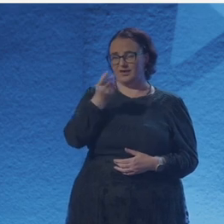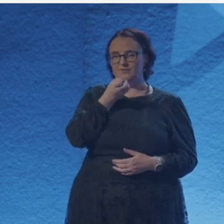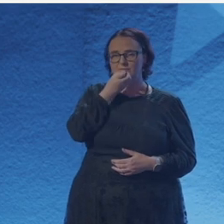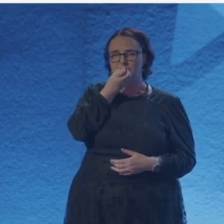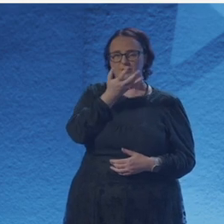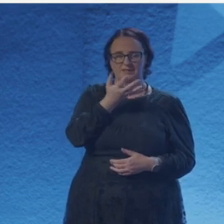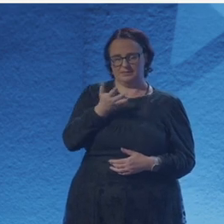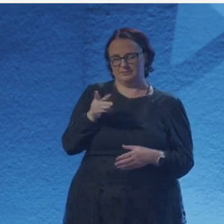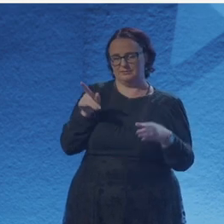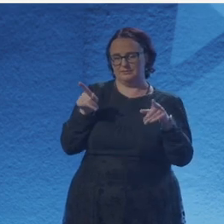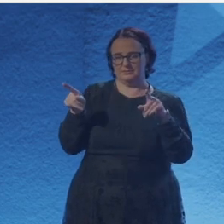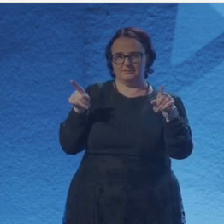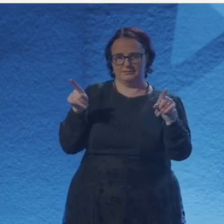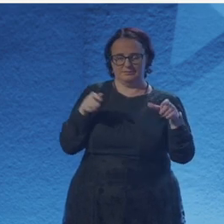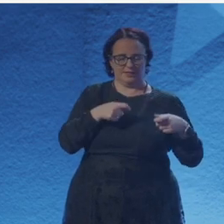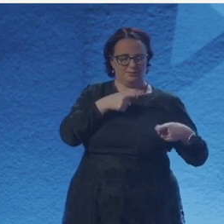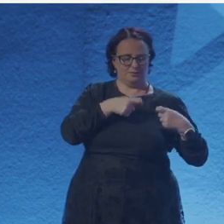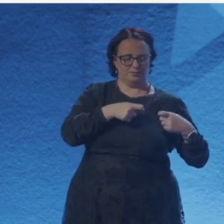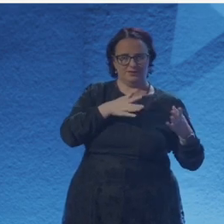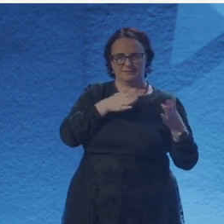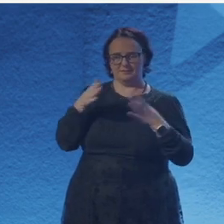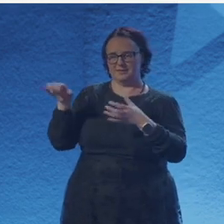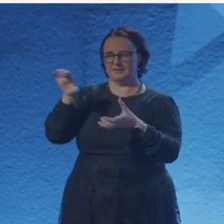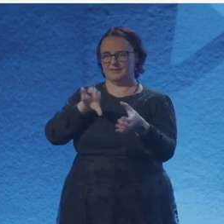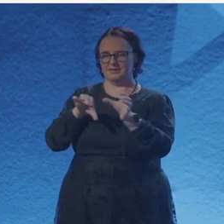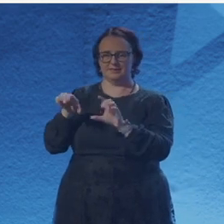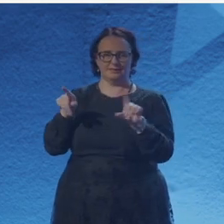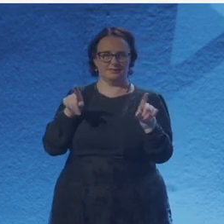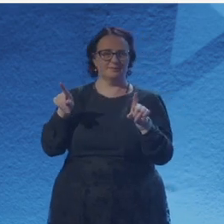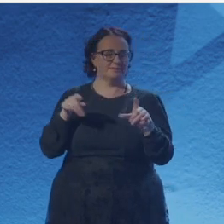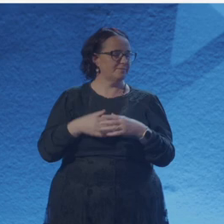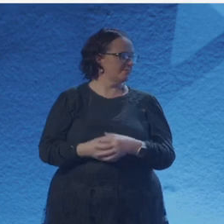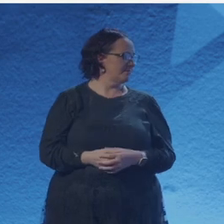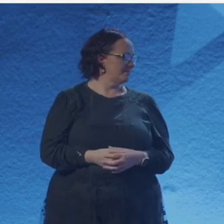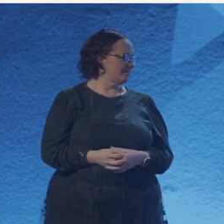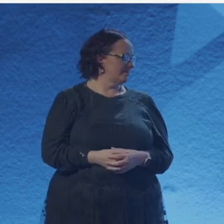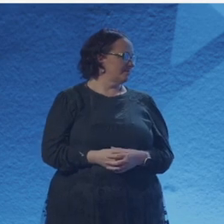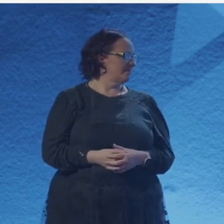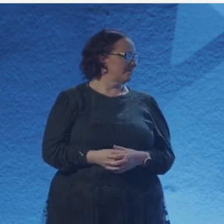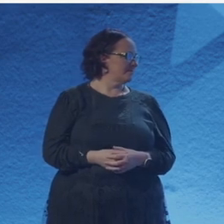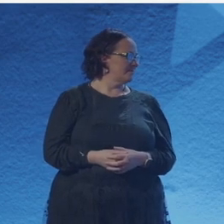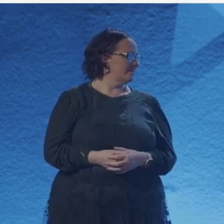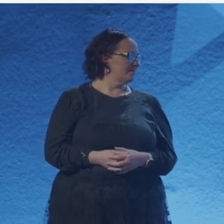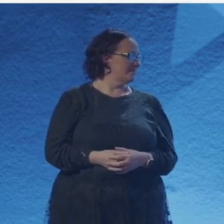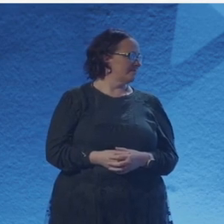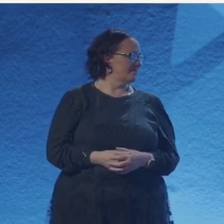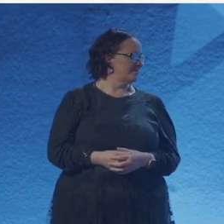That's a great question. Is that our time up? Yes. Go for it. You can answer. Oh, is that it?